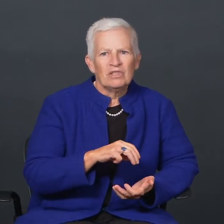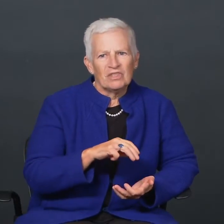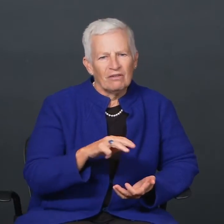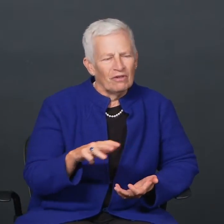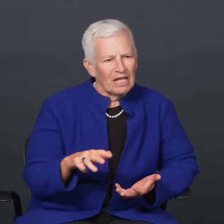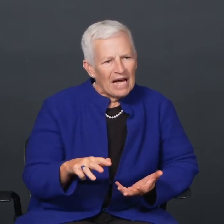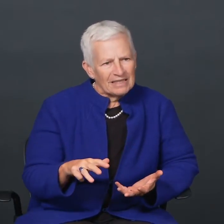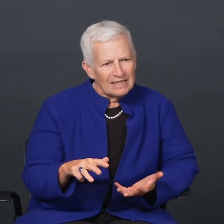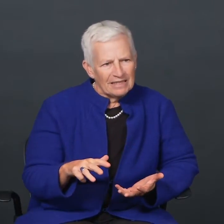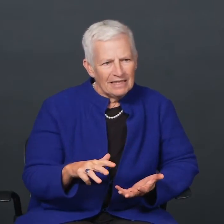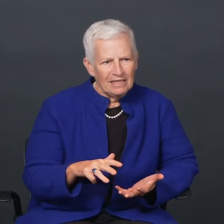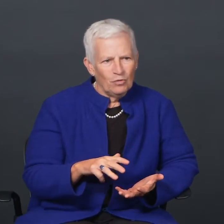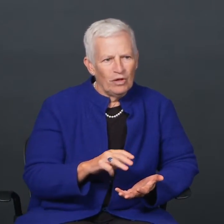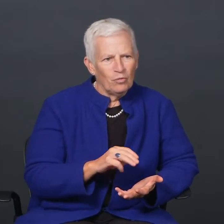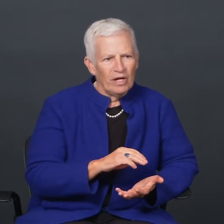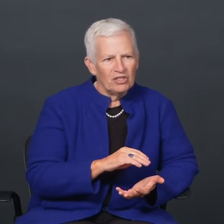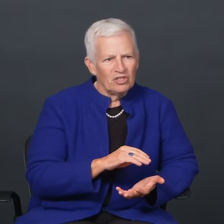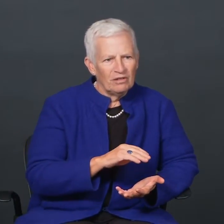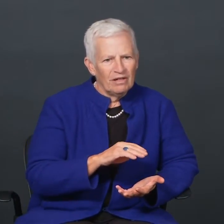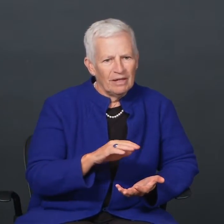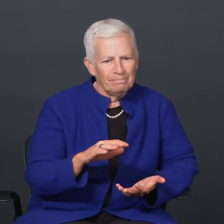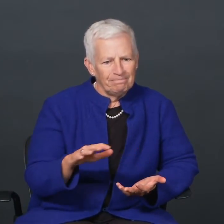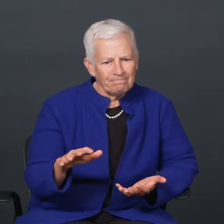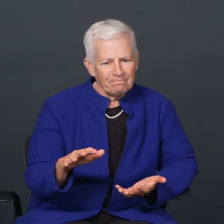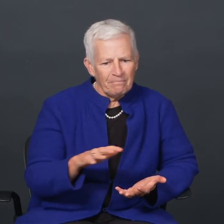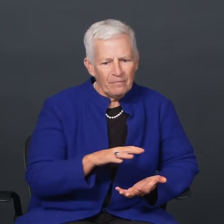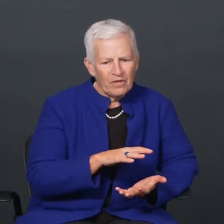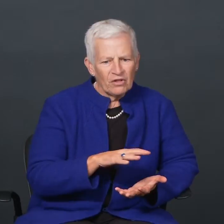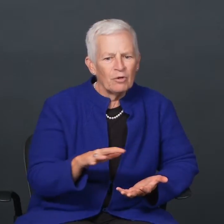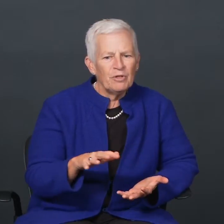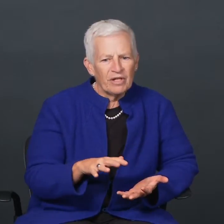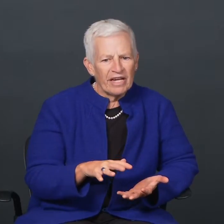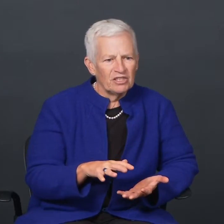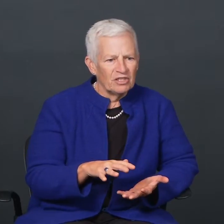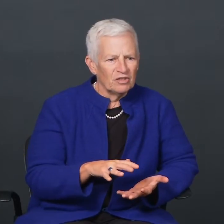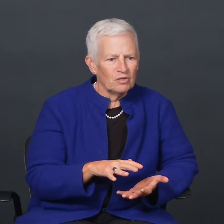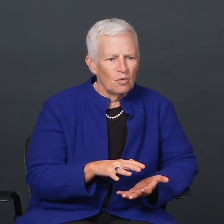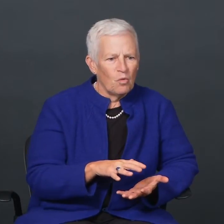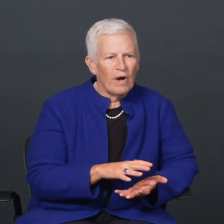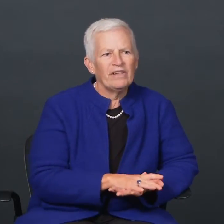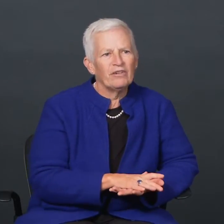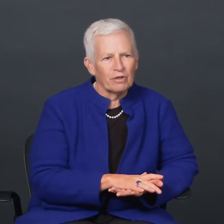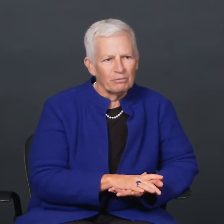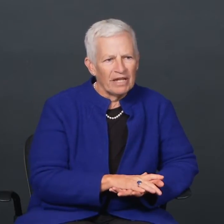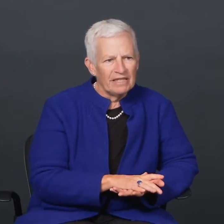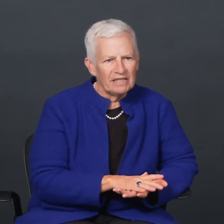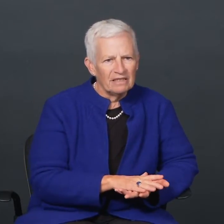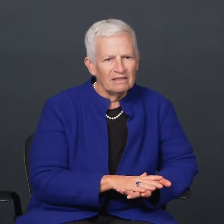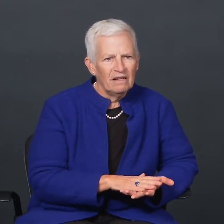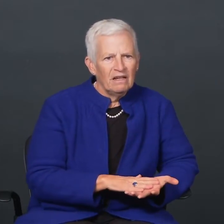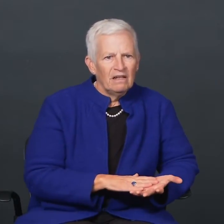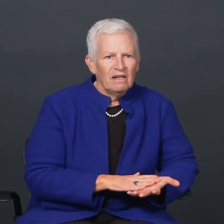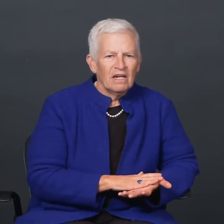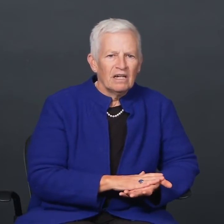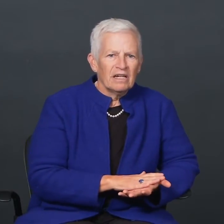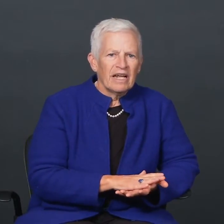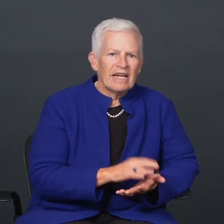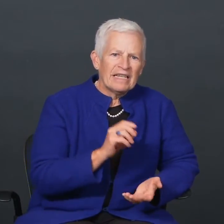It was the velocity with which communications went different places.